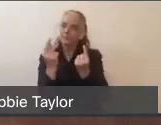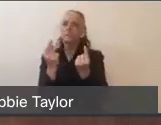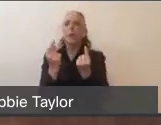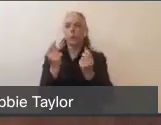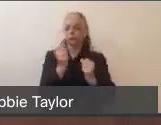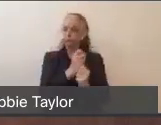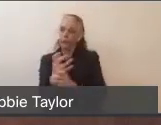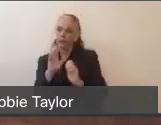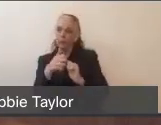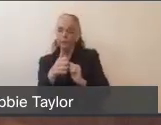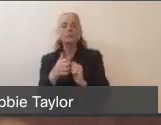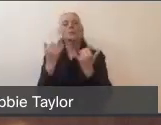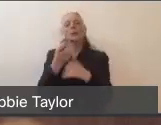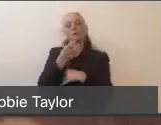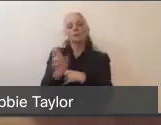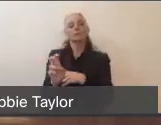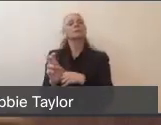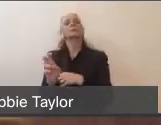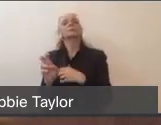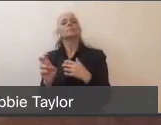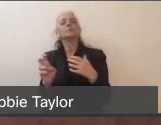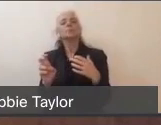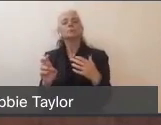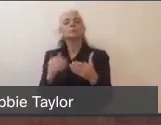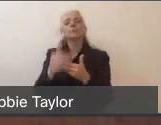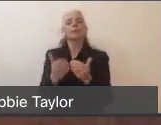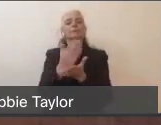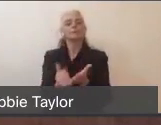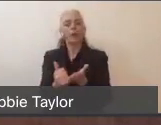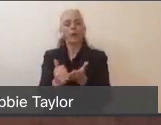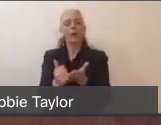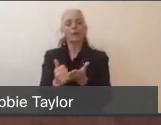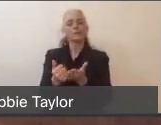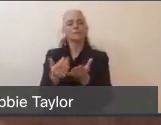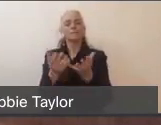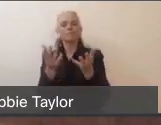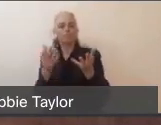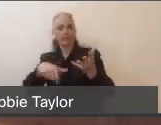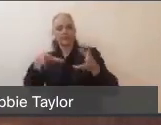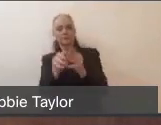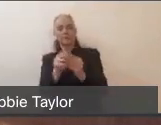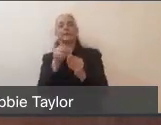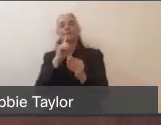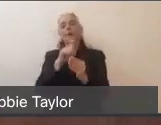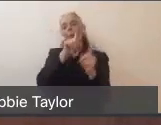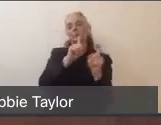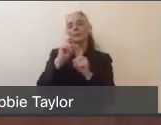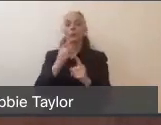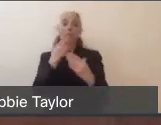into our question and answer period, and I want to thank all the members of the public that submitted questions late last night or early this morning.